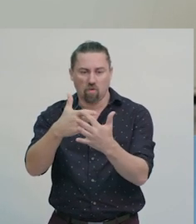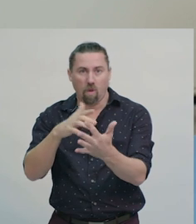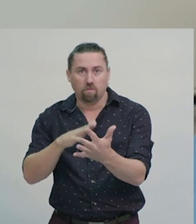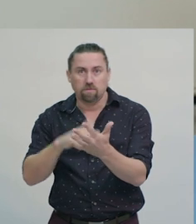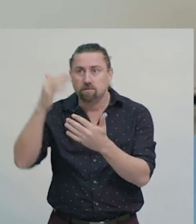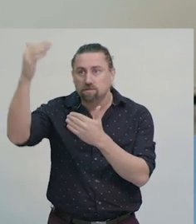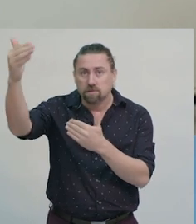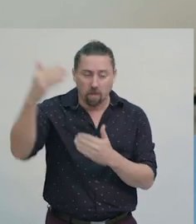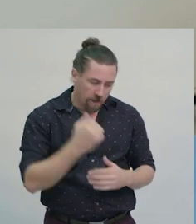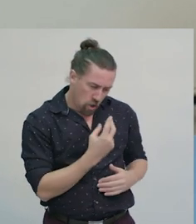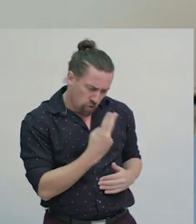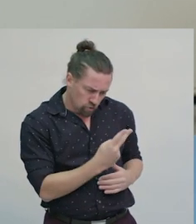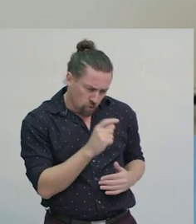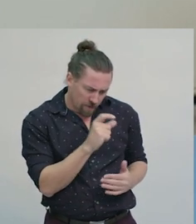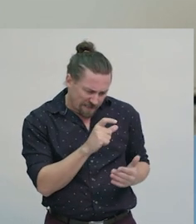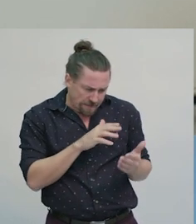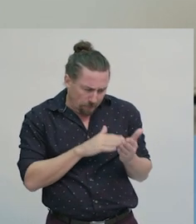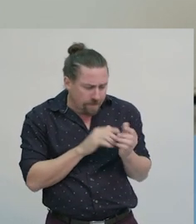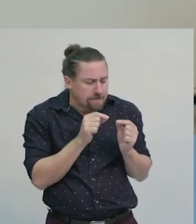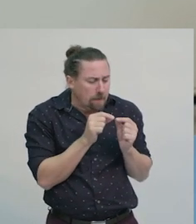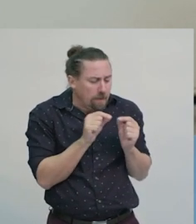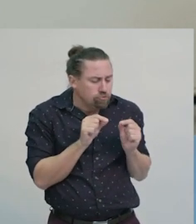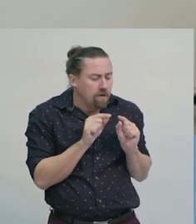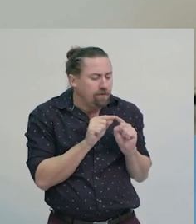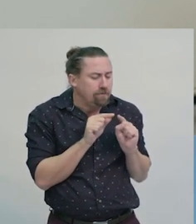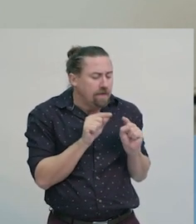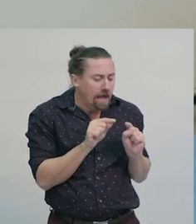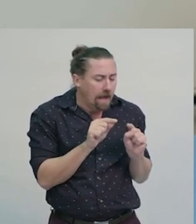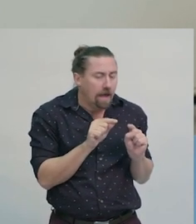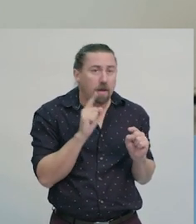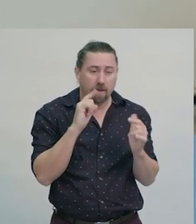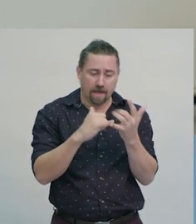If we measure 2cm on this map then, because the scale is different,